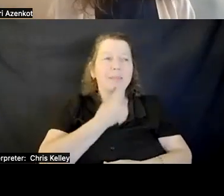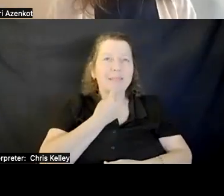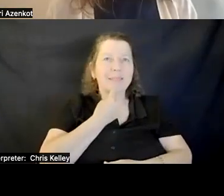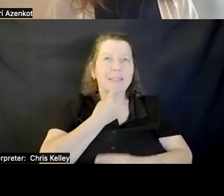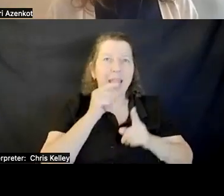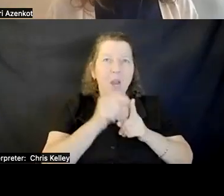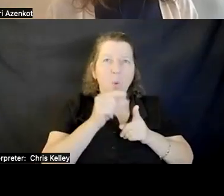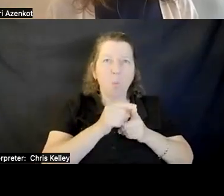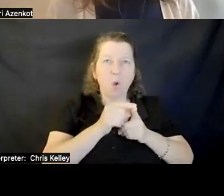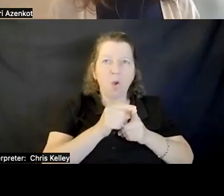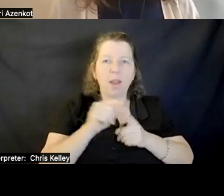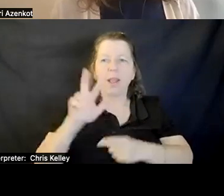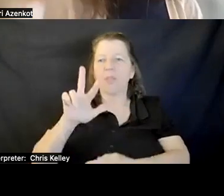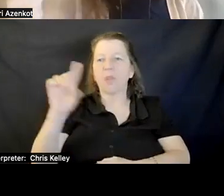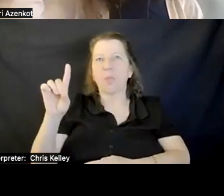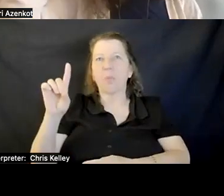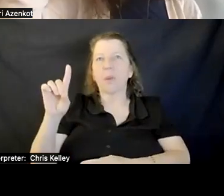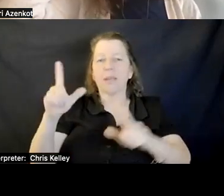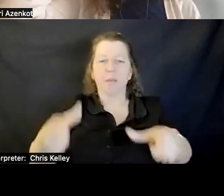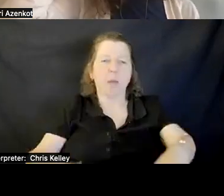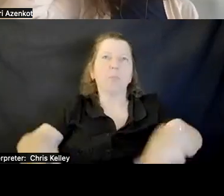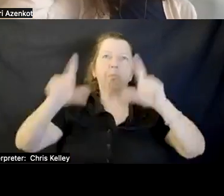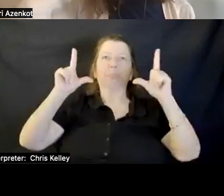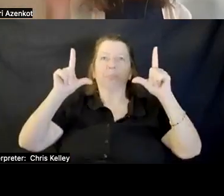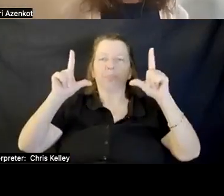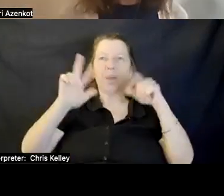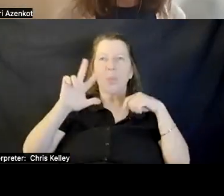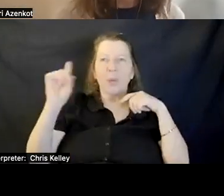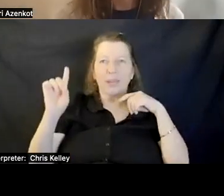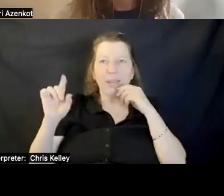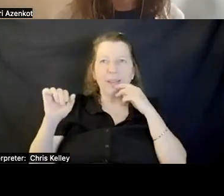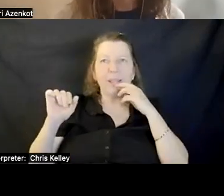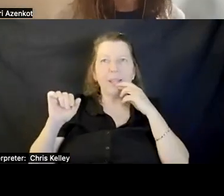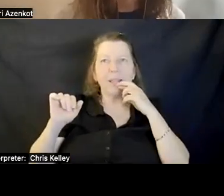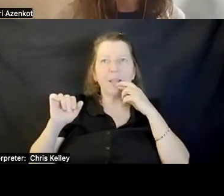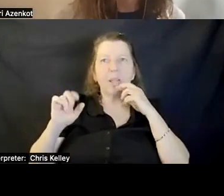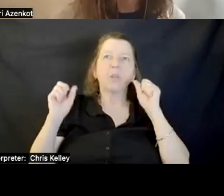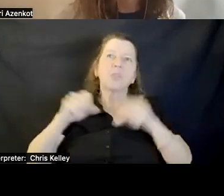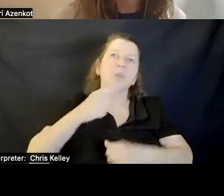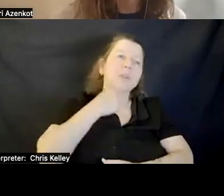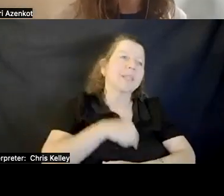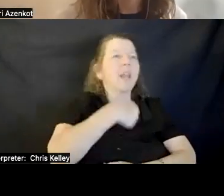the 3D model comes and flies in. You can say three goats, and in the space,